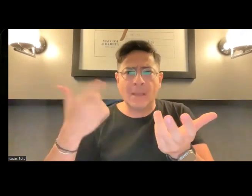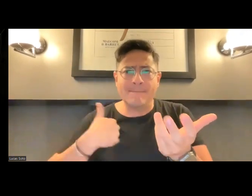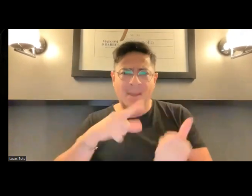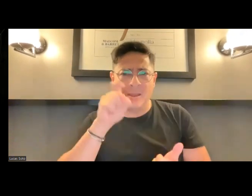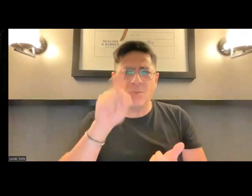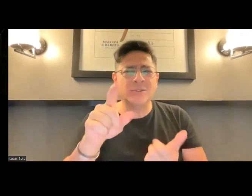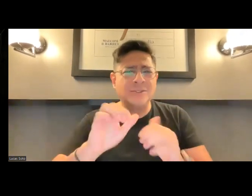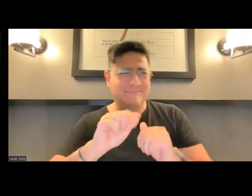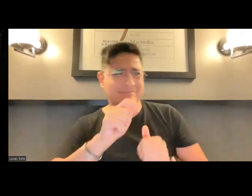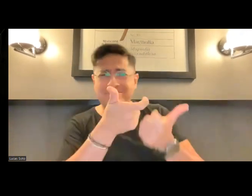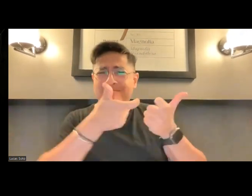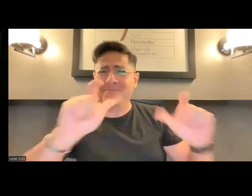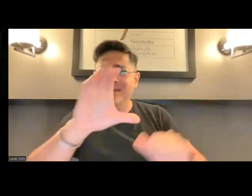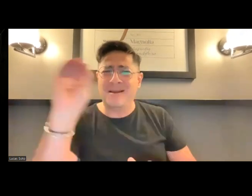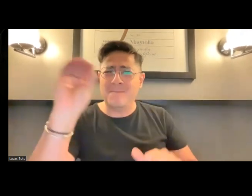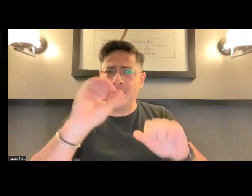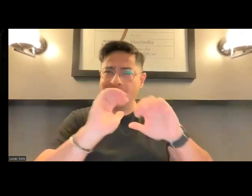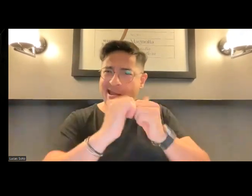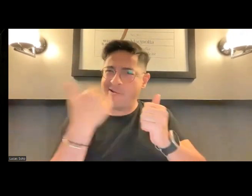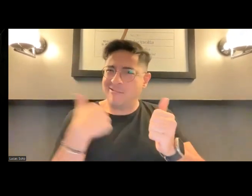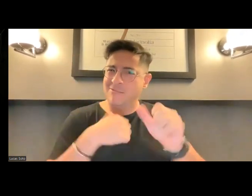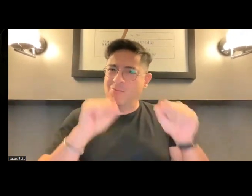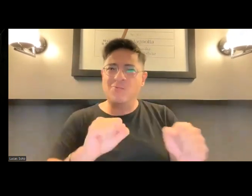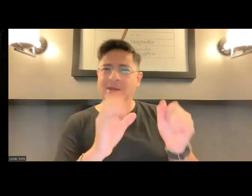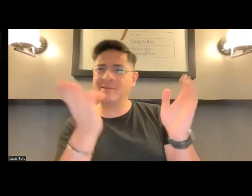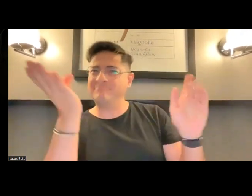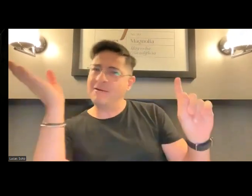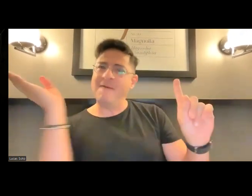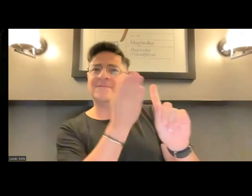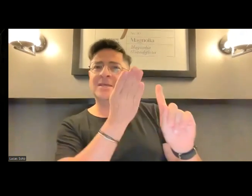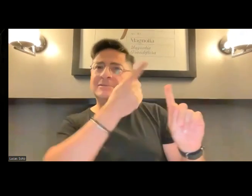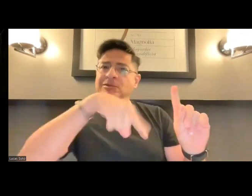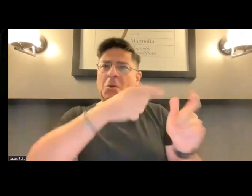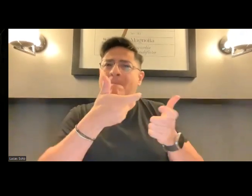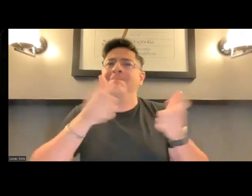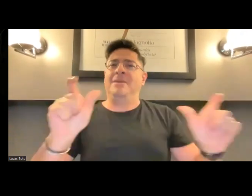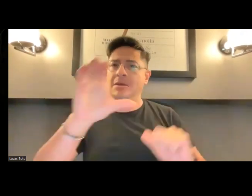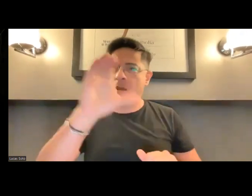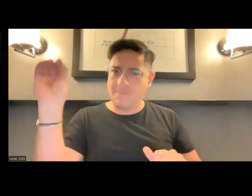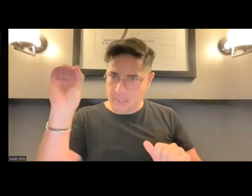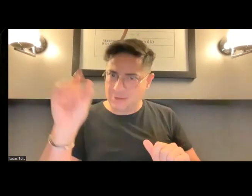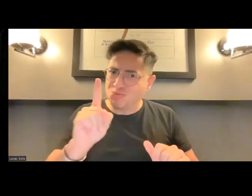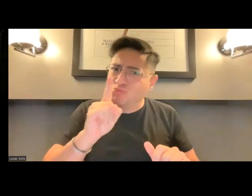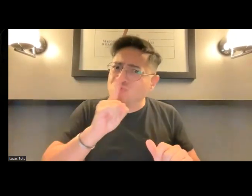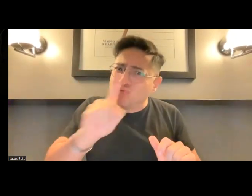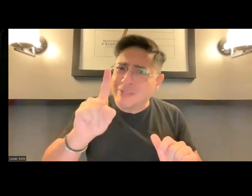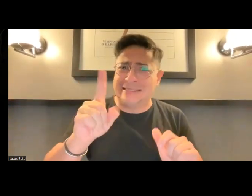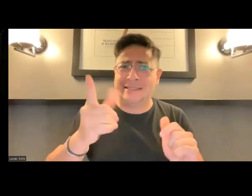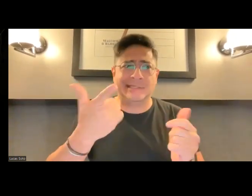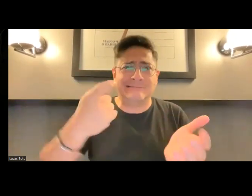about the need for captioning, and how we can really make an